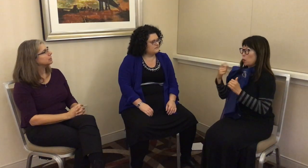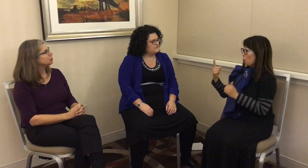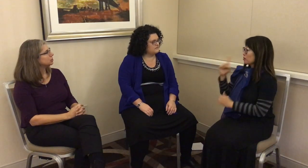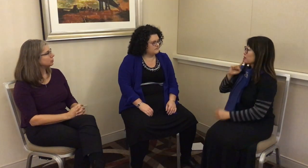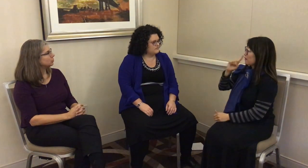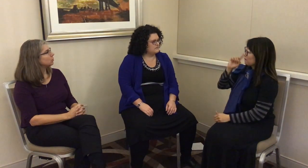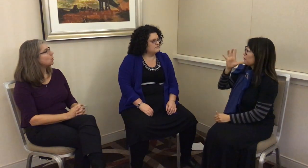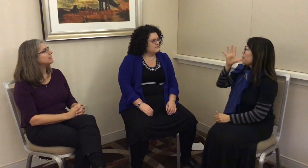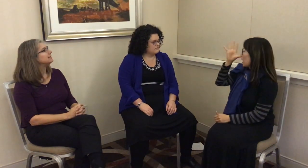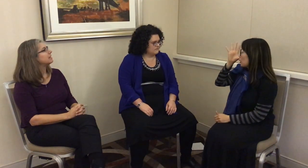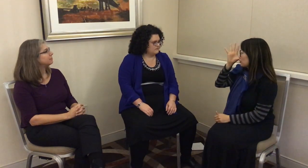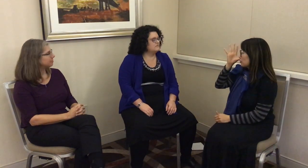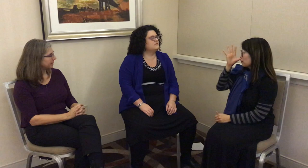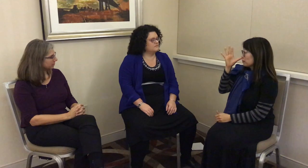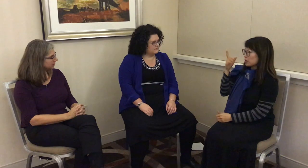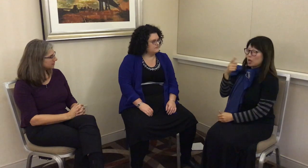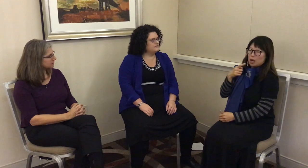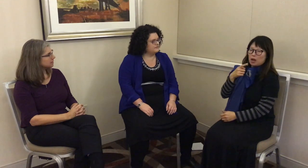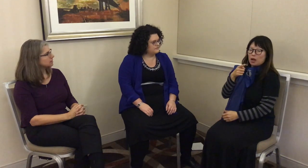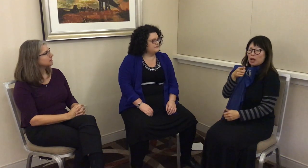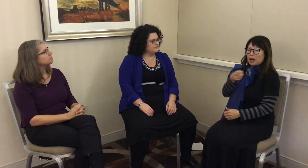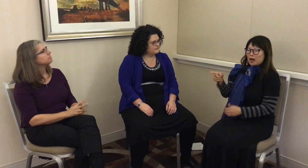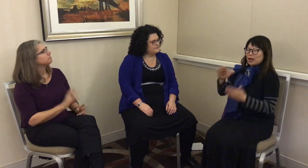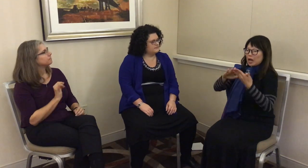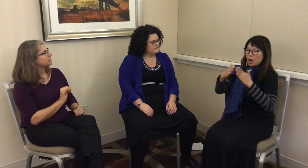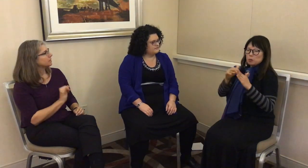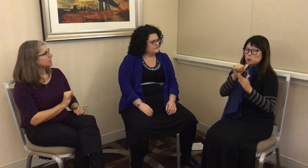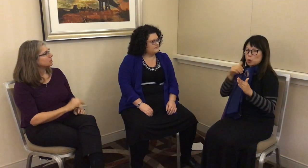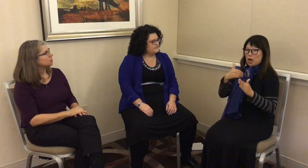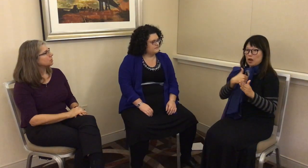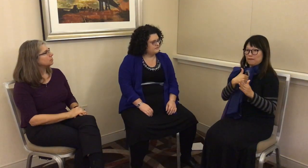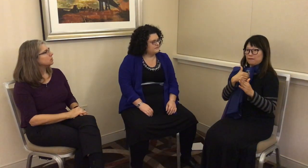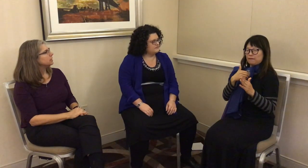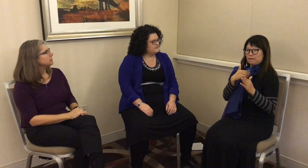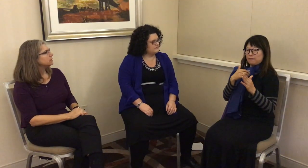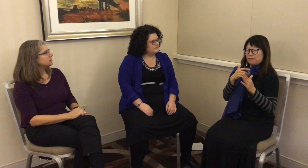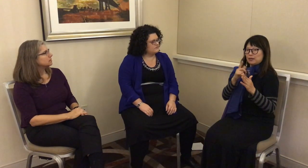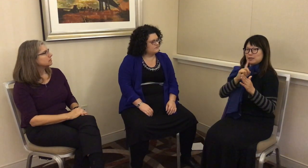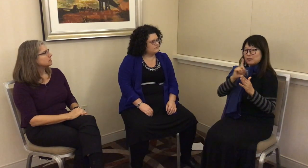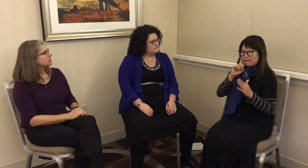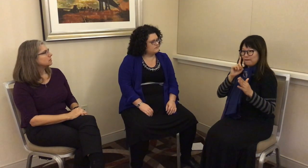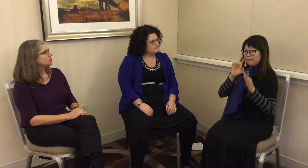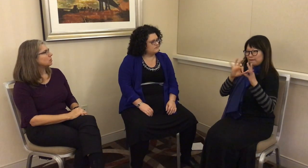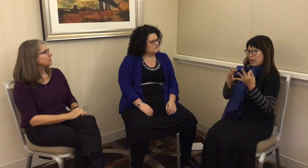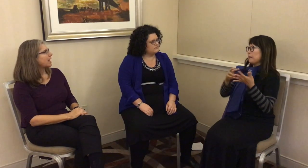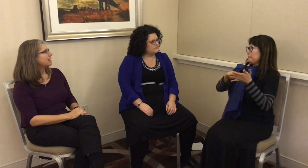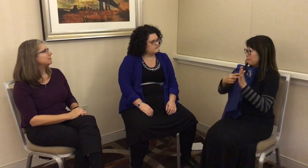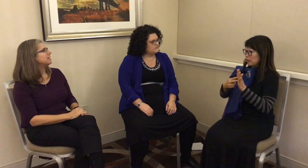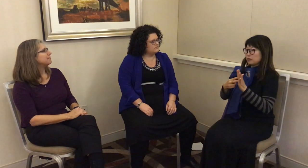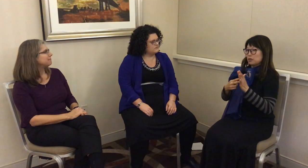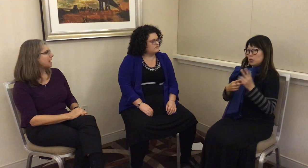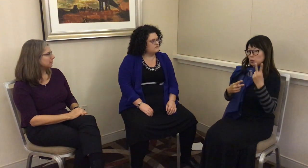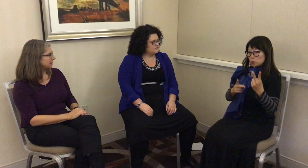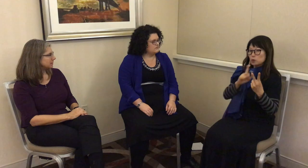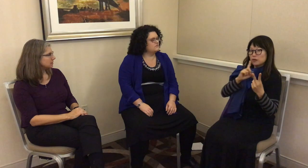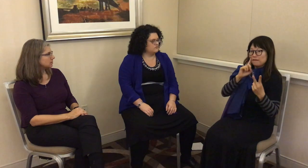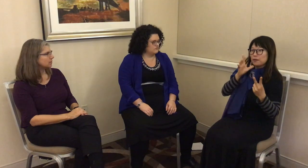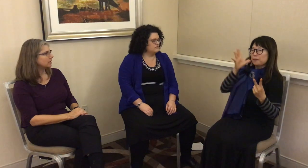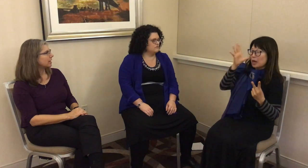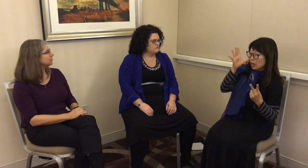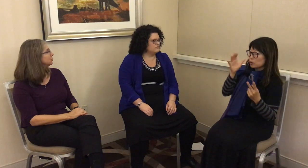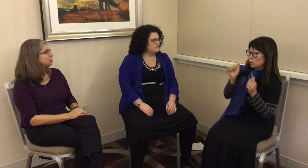children with one deaf parent. The communities don’t have deaf families. They don’t have